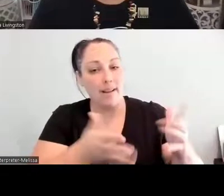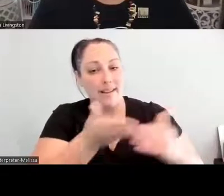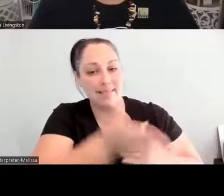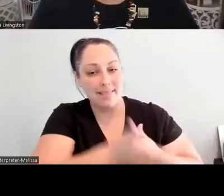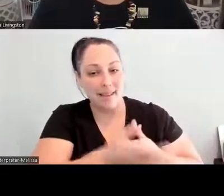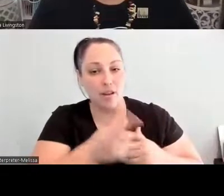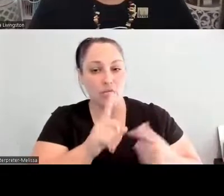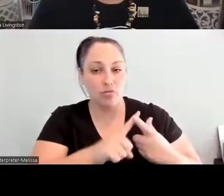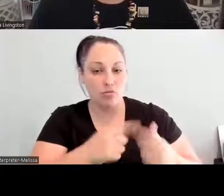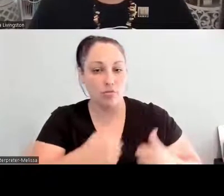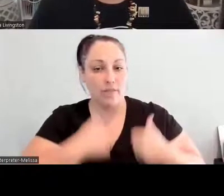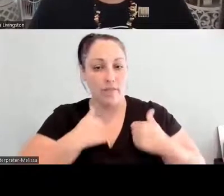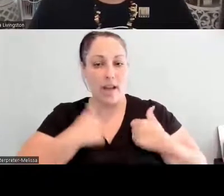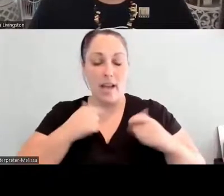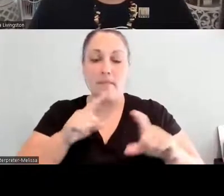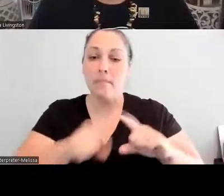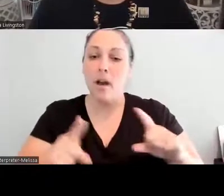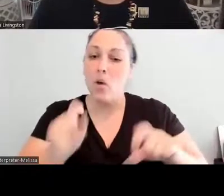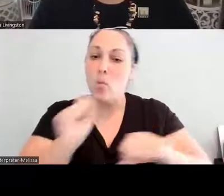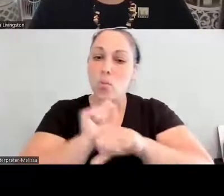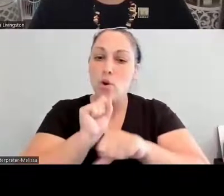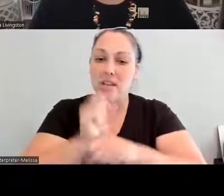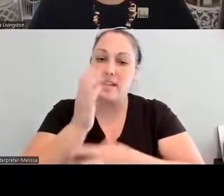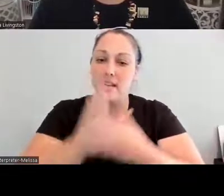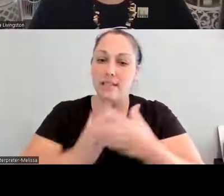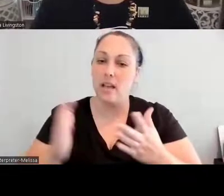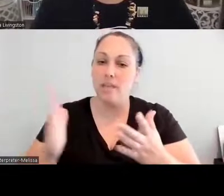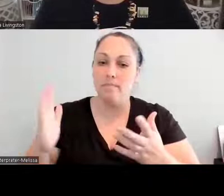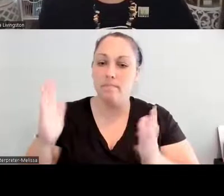to support their lifestyle, but also knowing that we have to